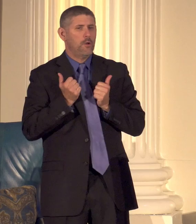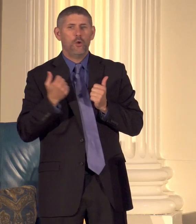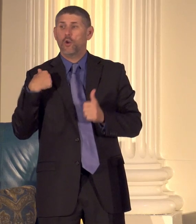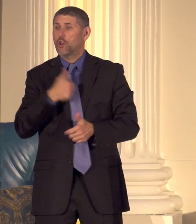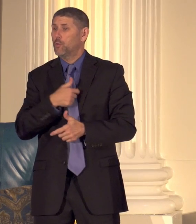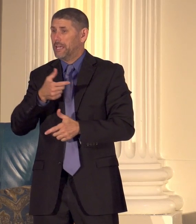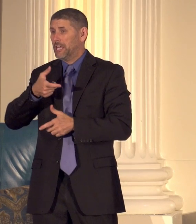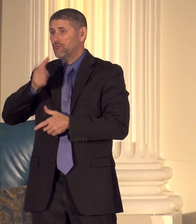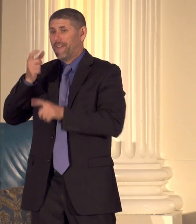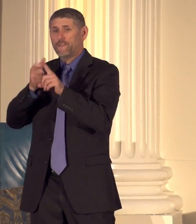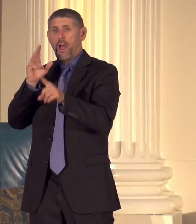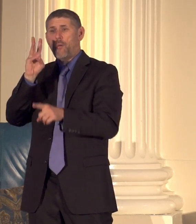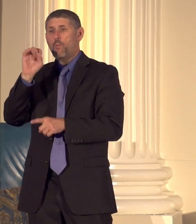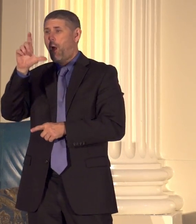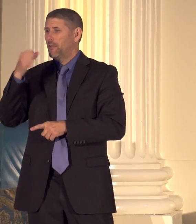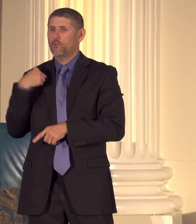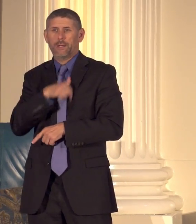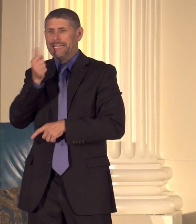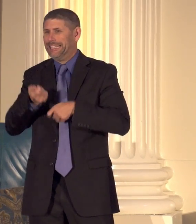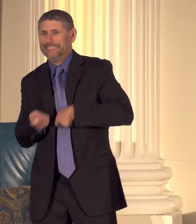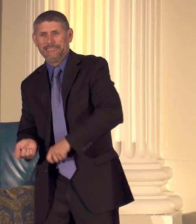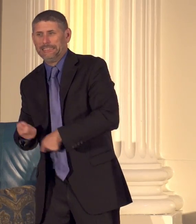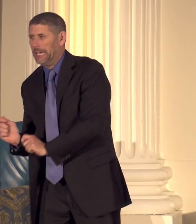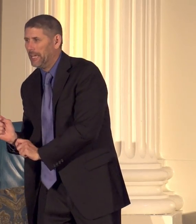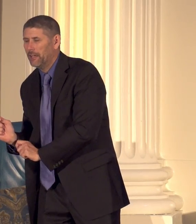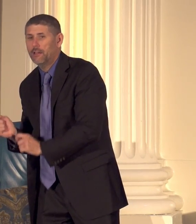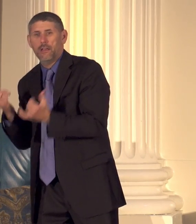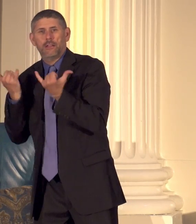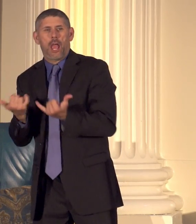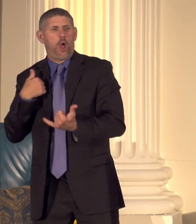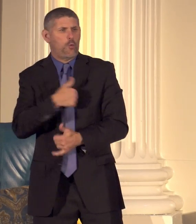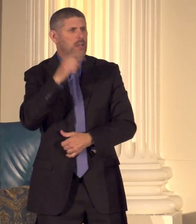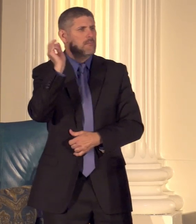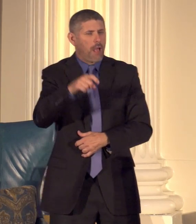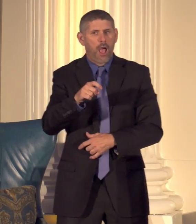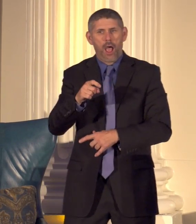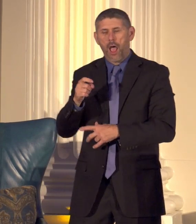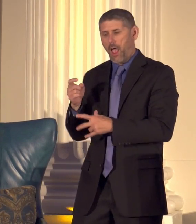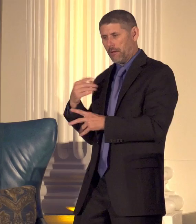didn't dig and it's for us to leave our state a better place for those that